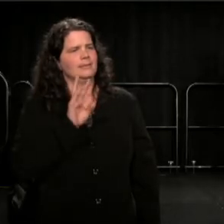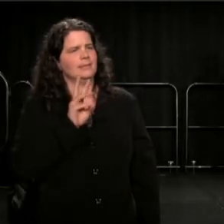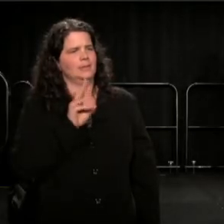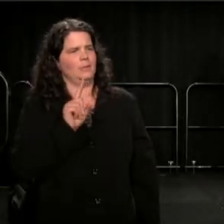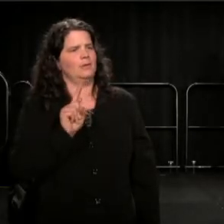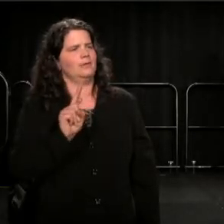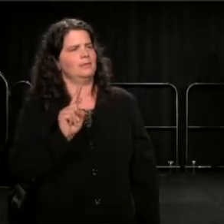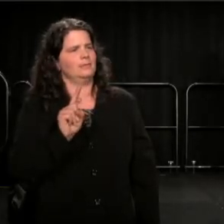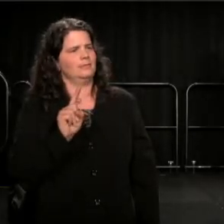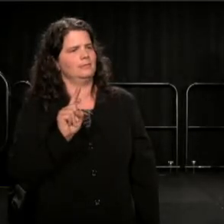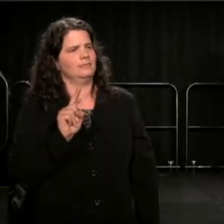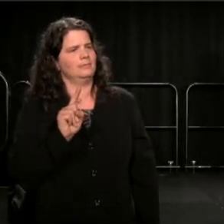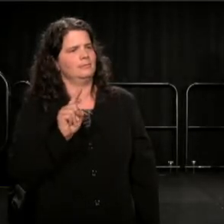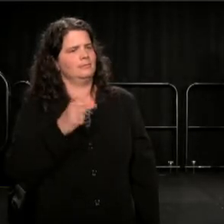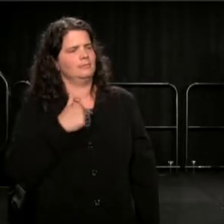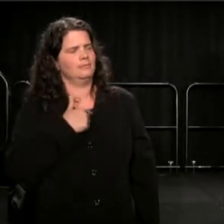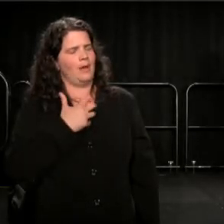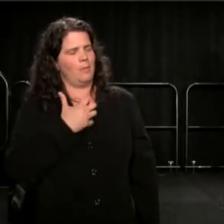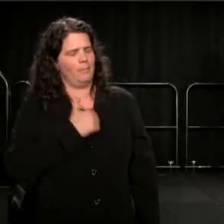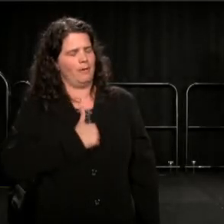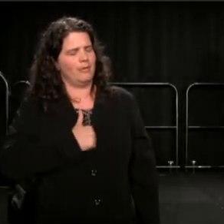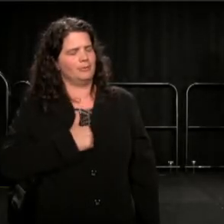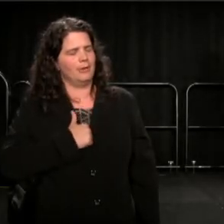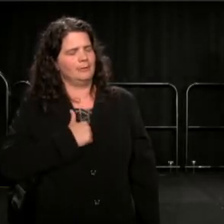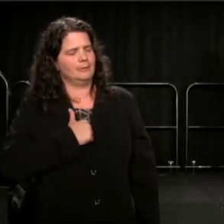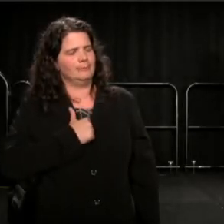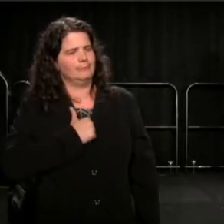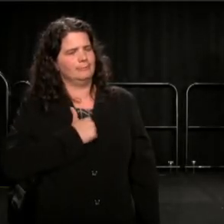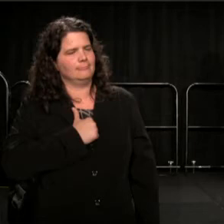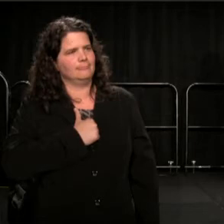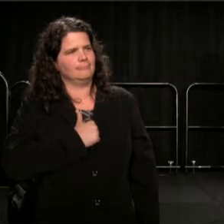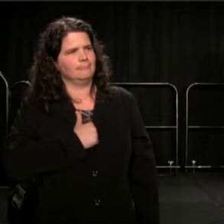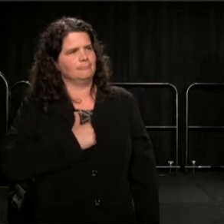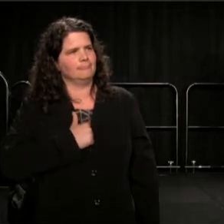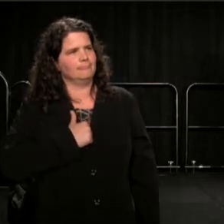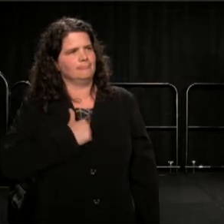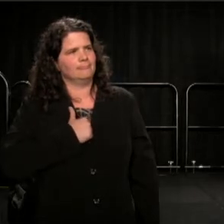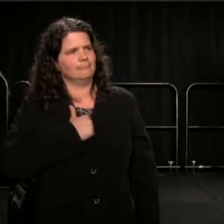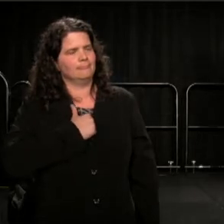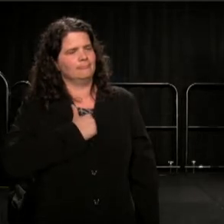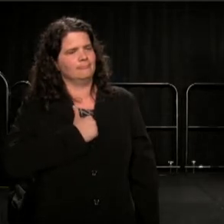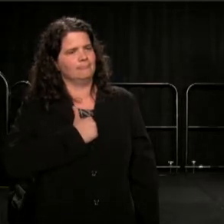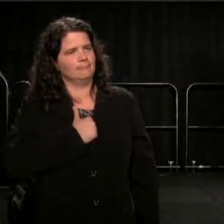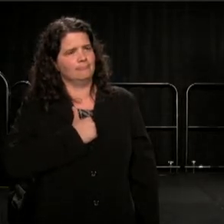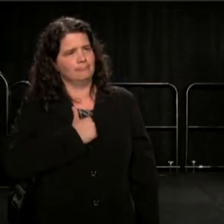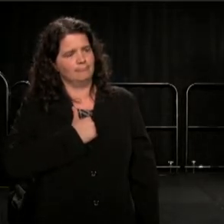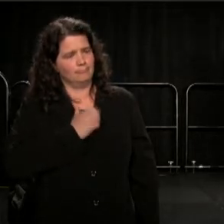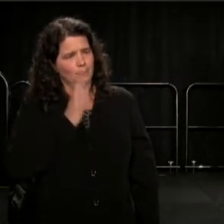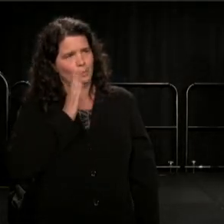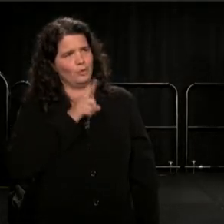I want to apologize. Will you forgive me?"